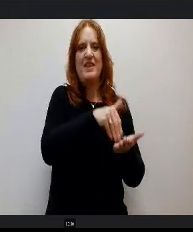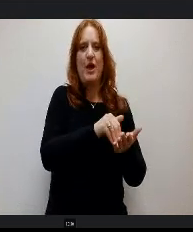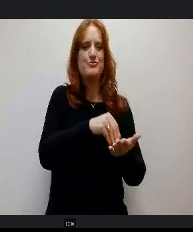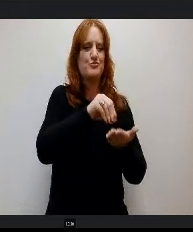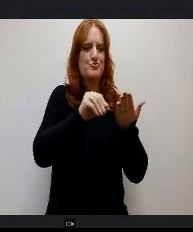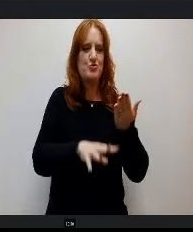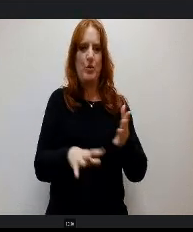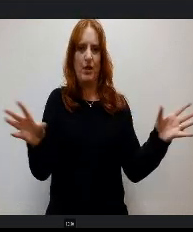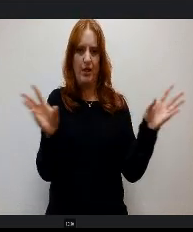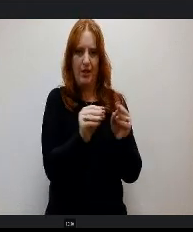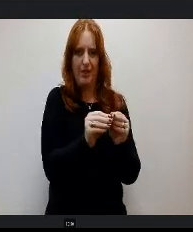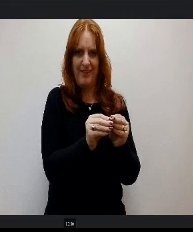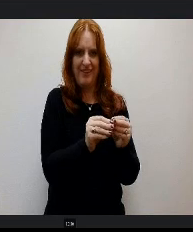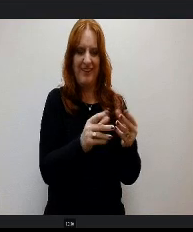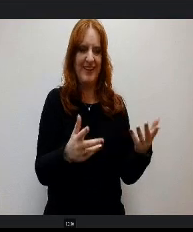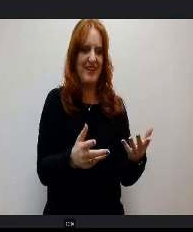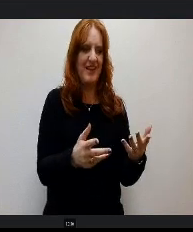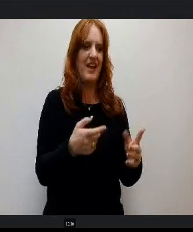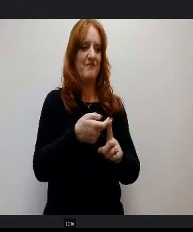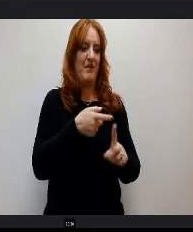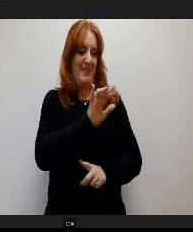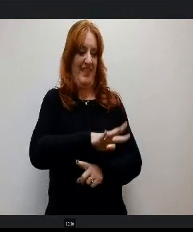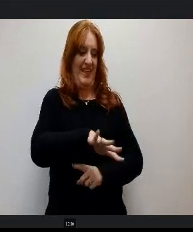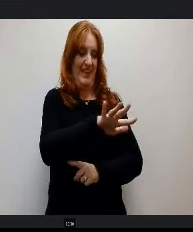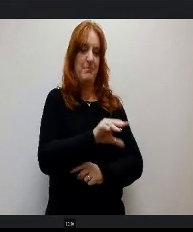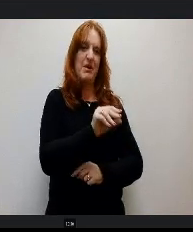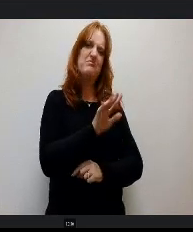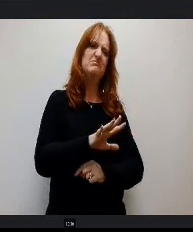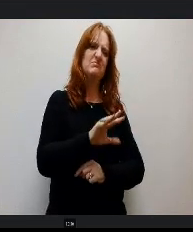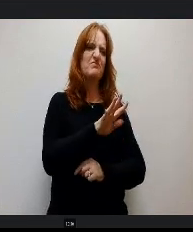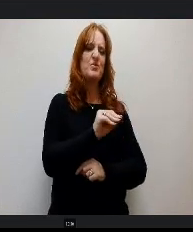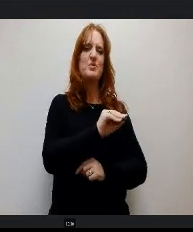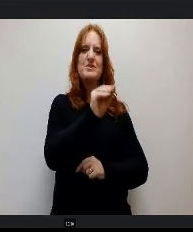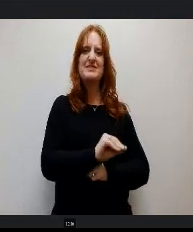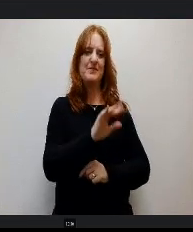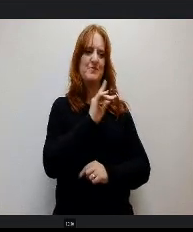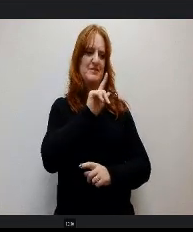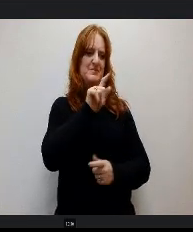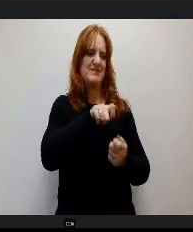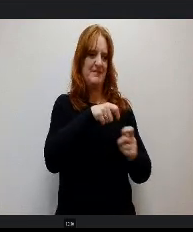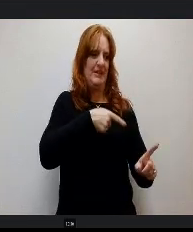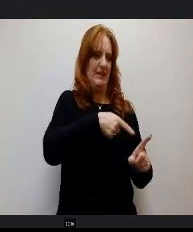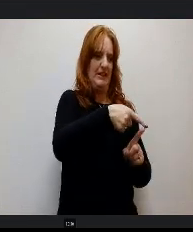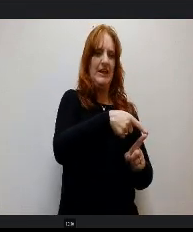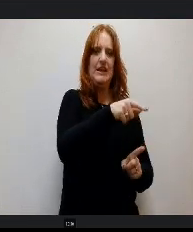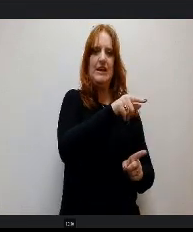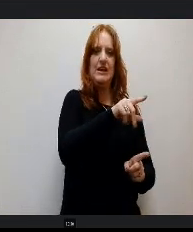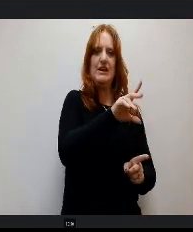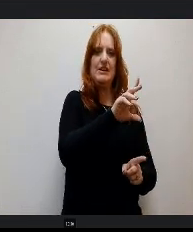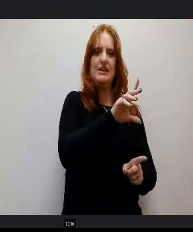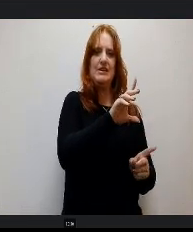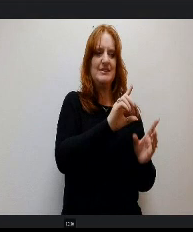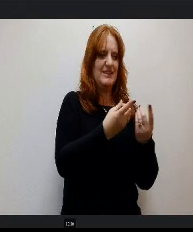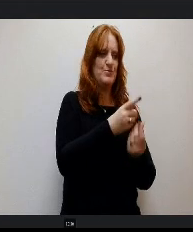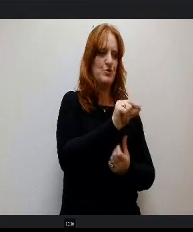Of that 40%, almost 40% are specifically D20 schools and D20 programs, So that's